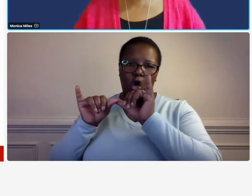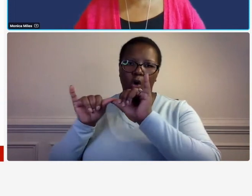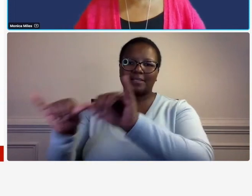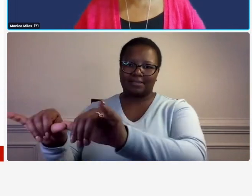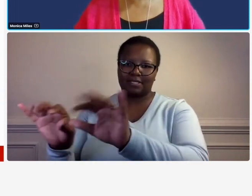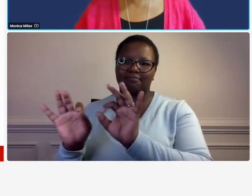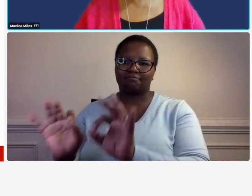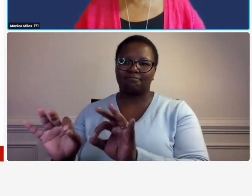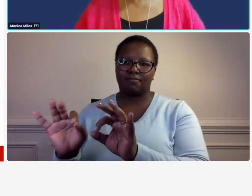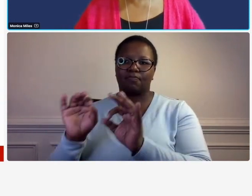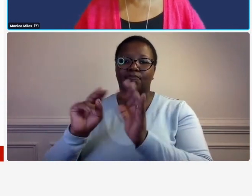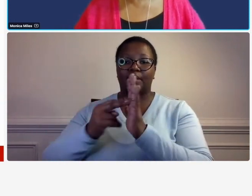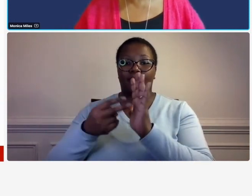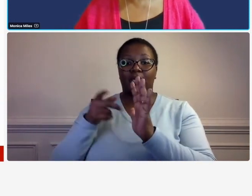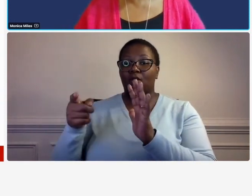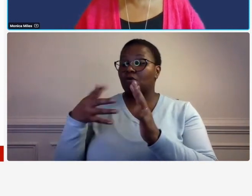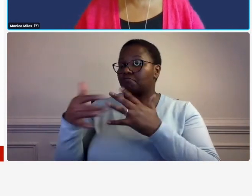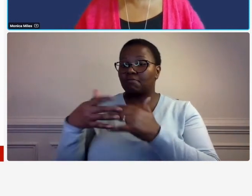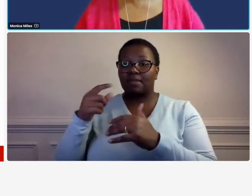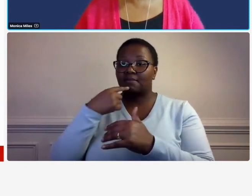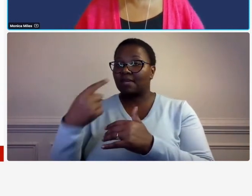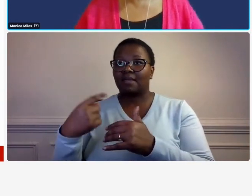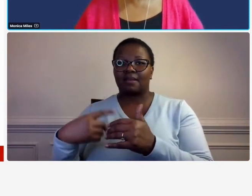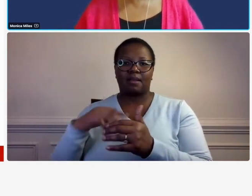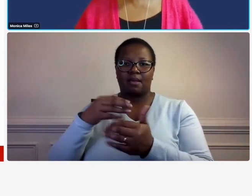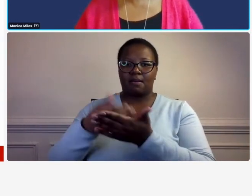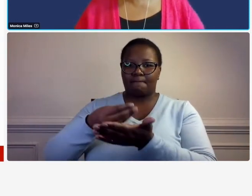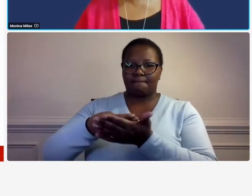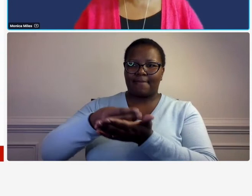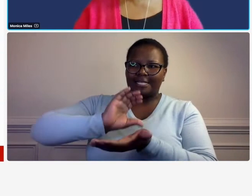job costs regardless of whether it's a lump sum contract regardless of how you're getting paid